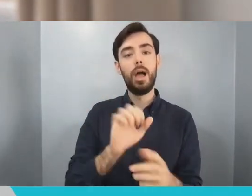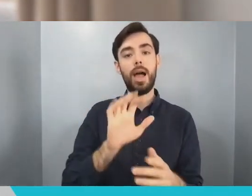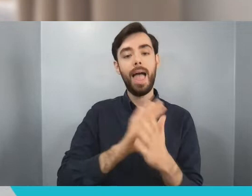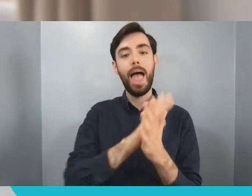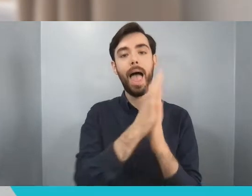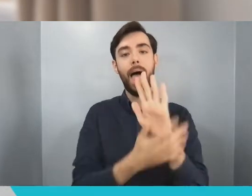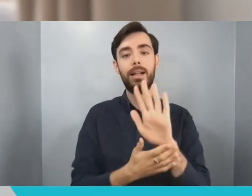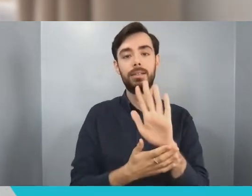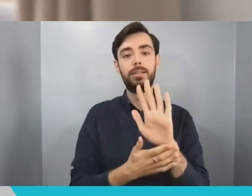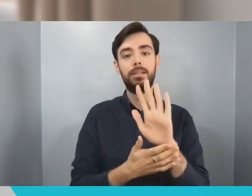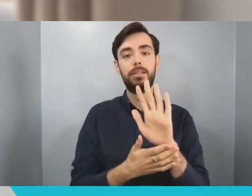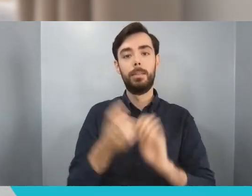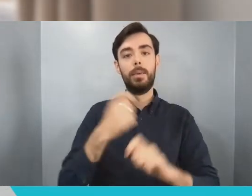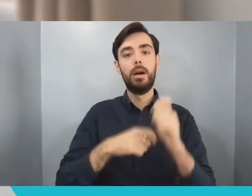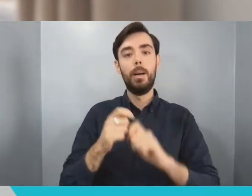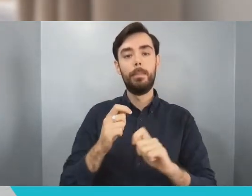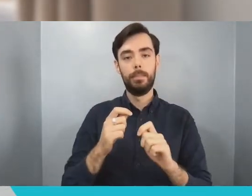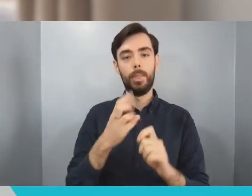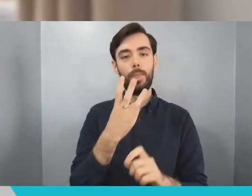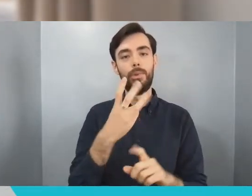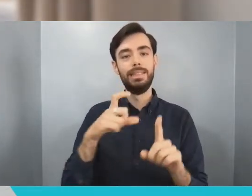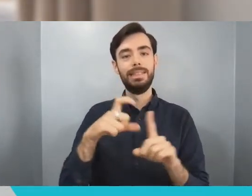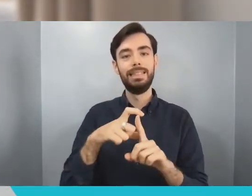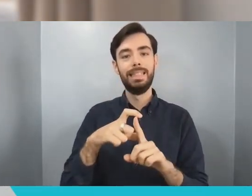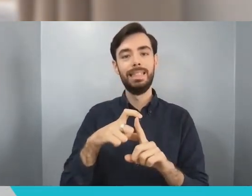that allows you to feel and the hand tracking that allows the computer to see what your